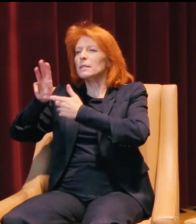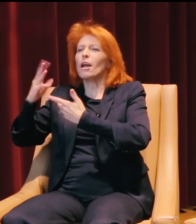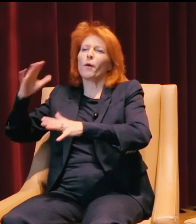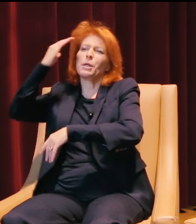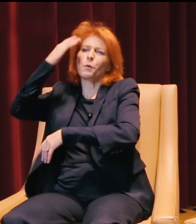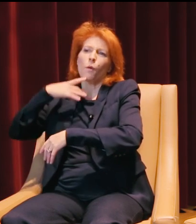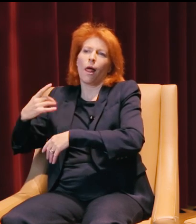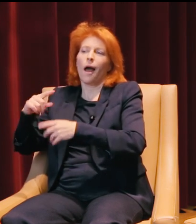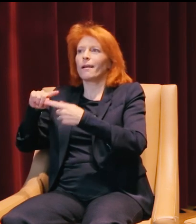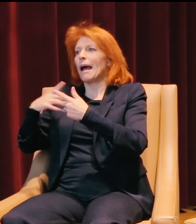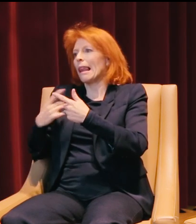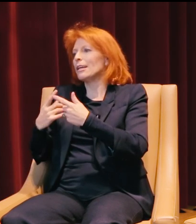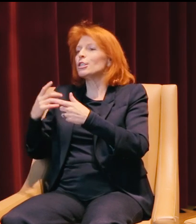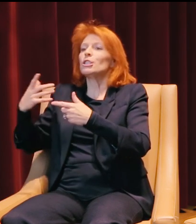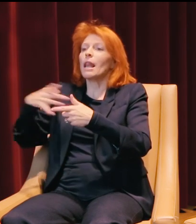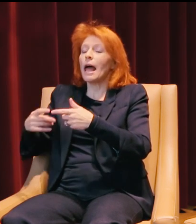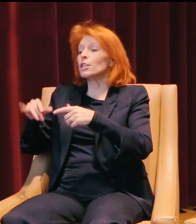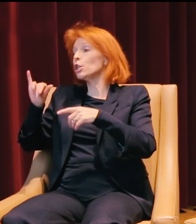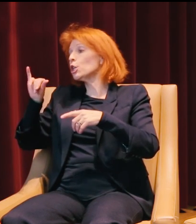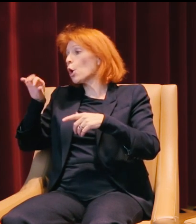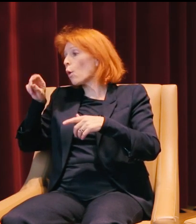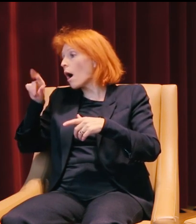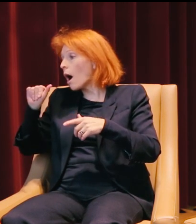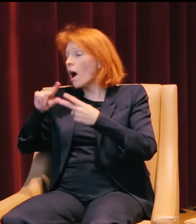She likes hiking, yoga, she lives an active life.